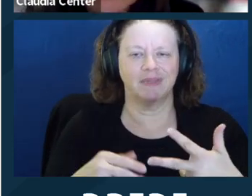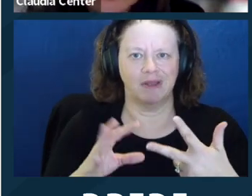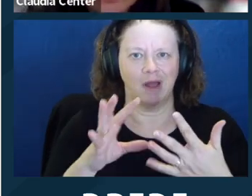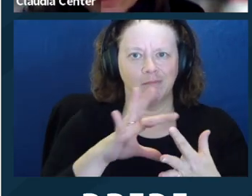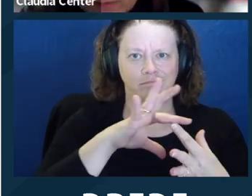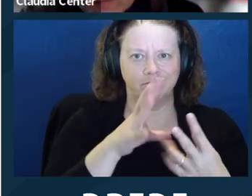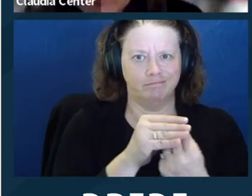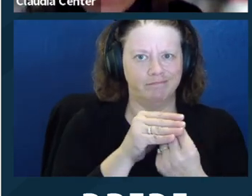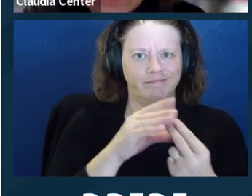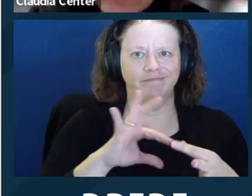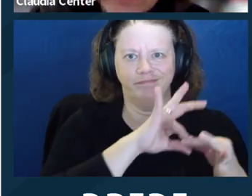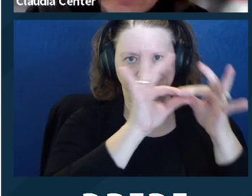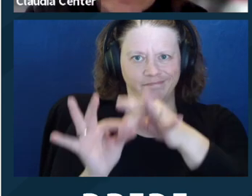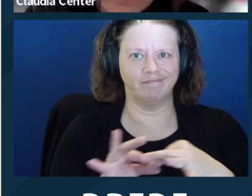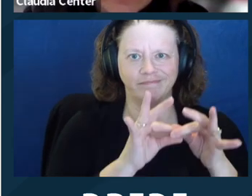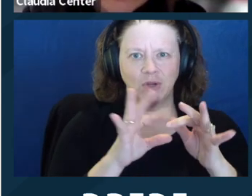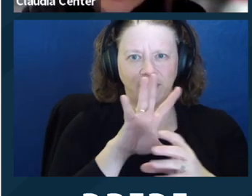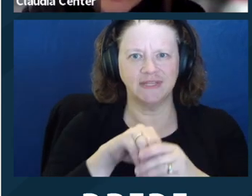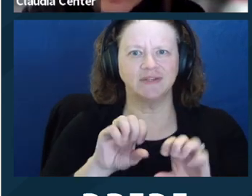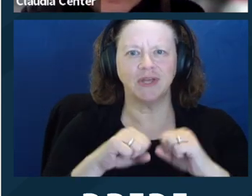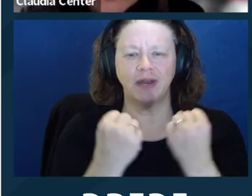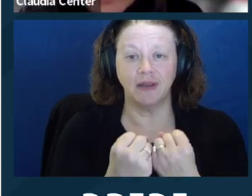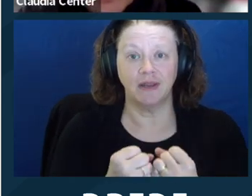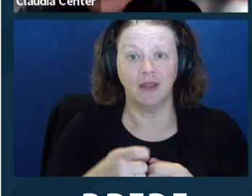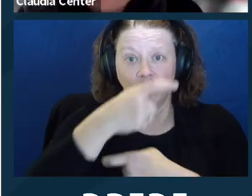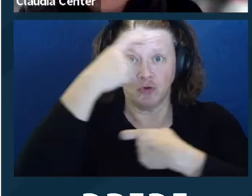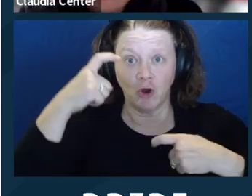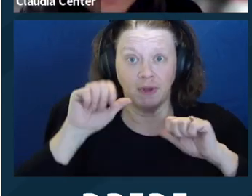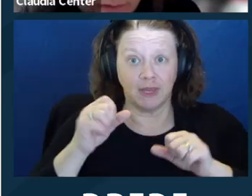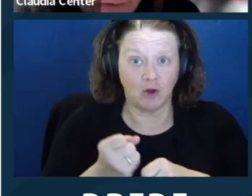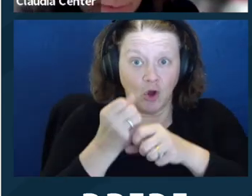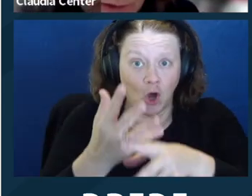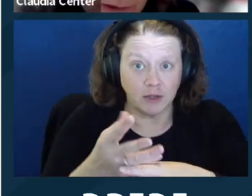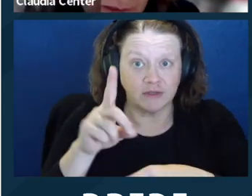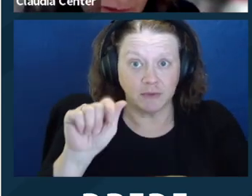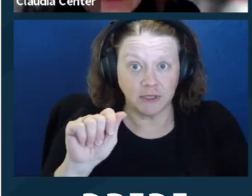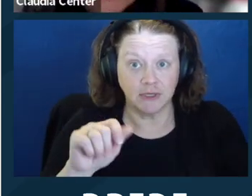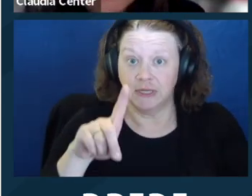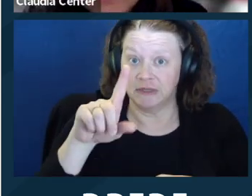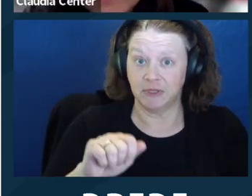factors are all intertwined in our society. So trauma can cause disability. Disability